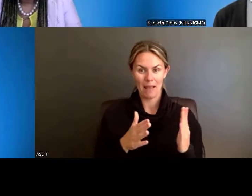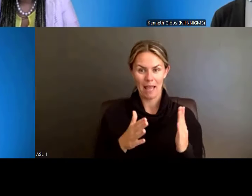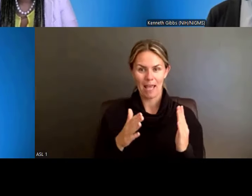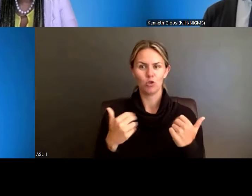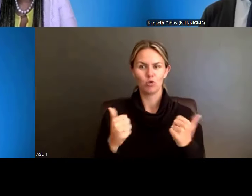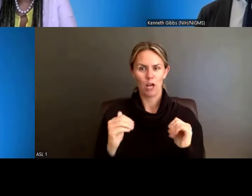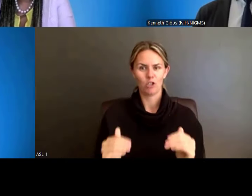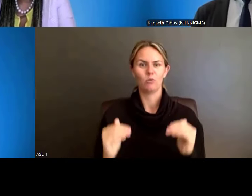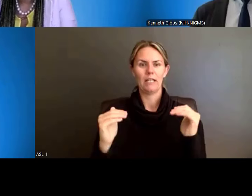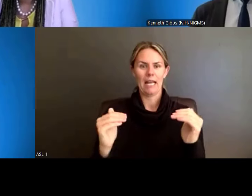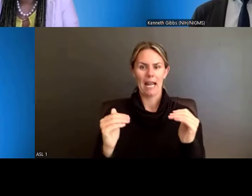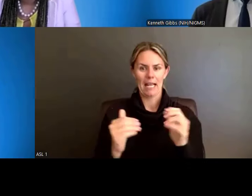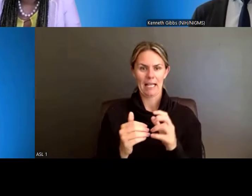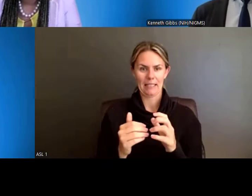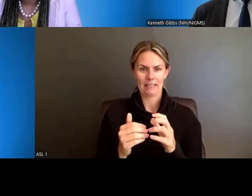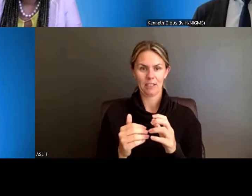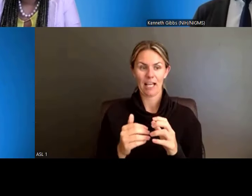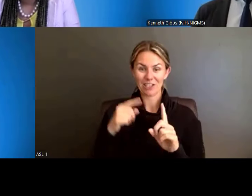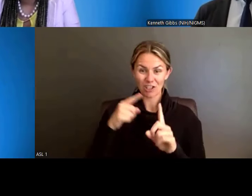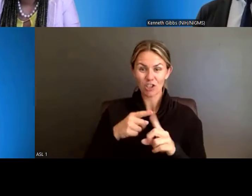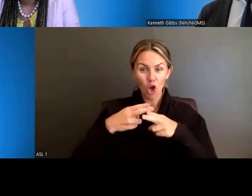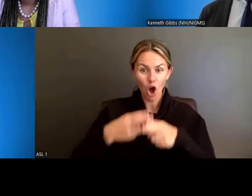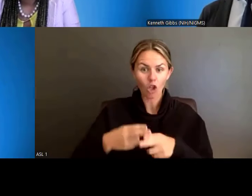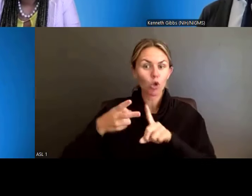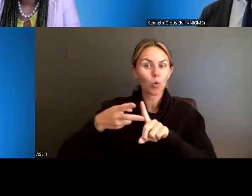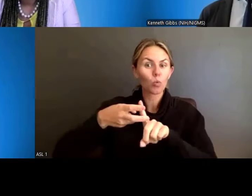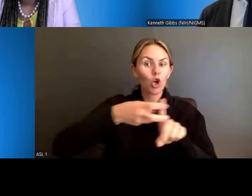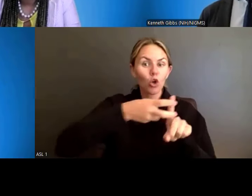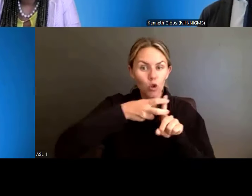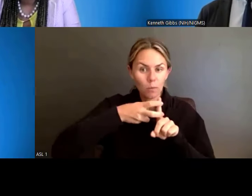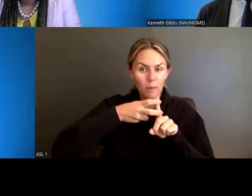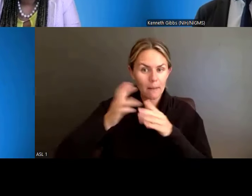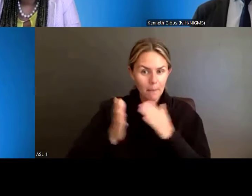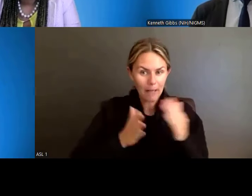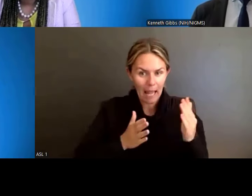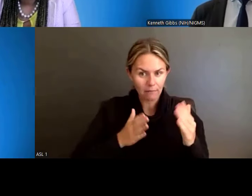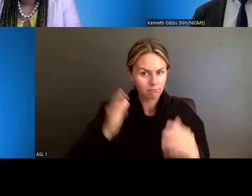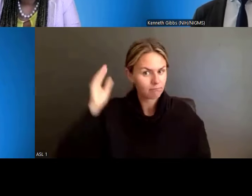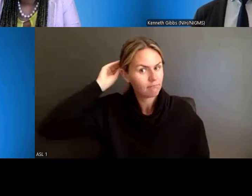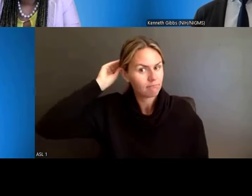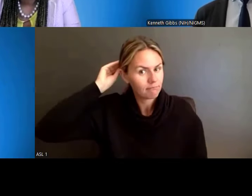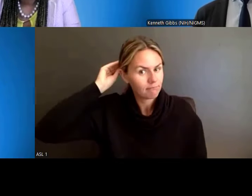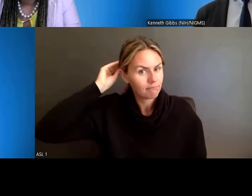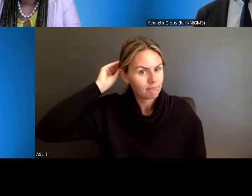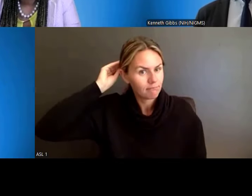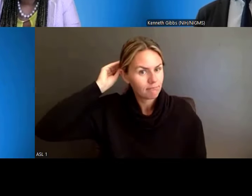Recruitment plan -- keep that in mind, especially those individuals that are in certain states who are, like, I'm not really sure